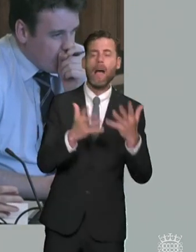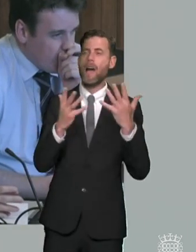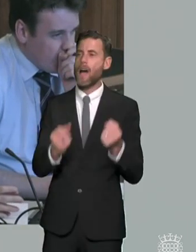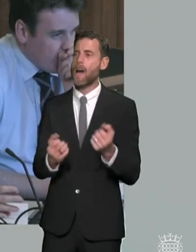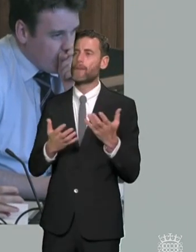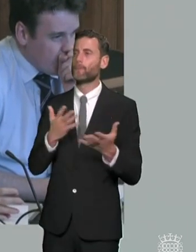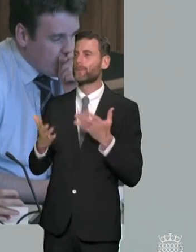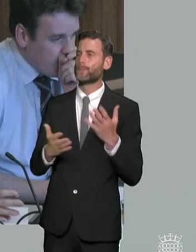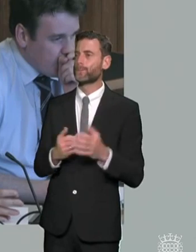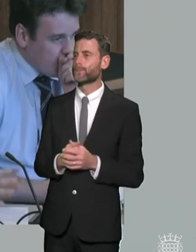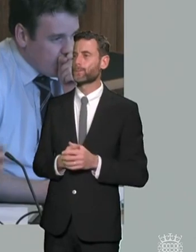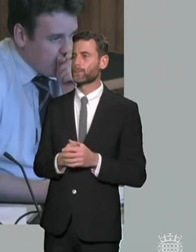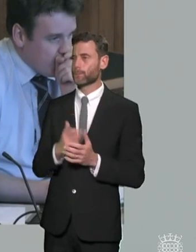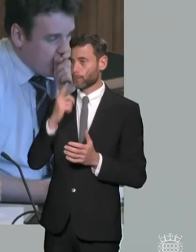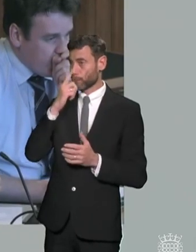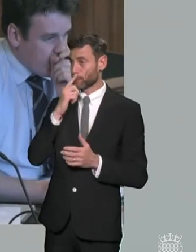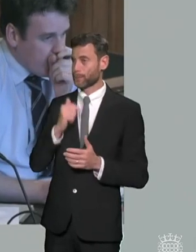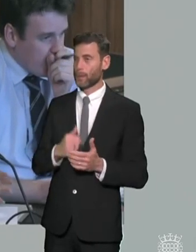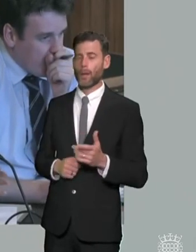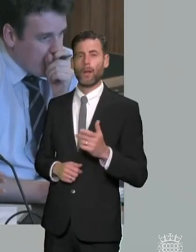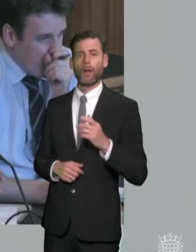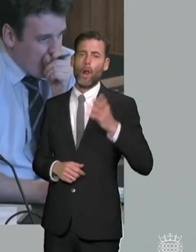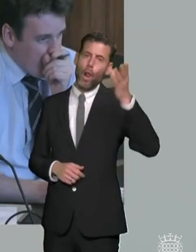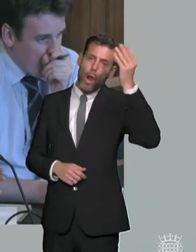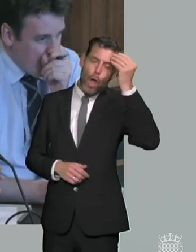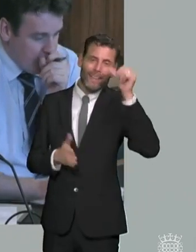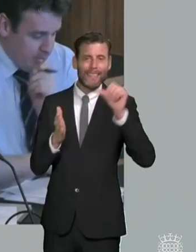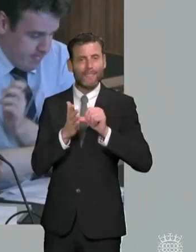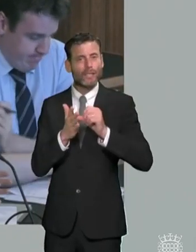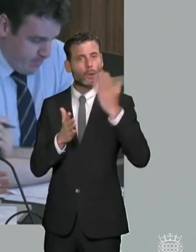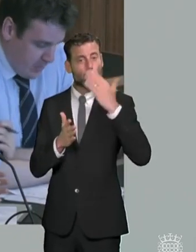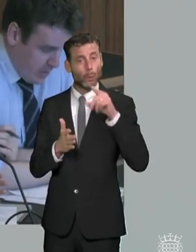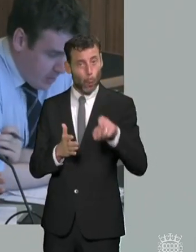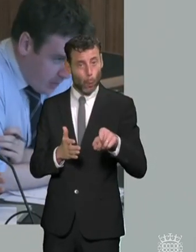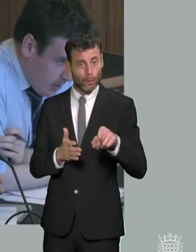um lower level learning difficulties in school that still have a big impact on those children